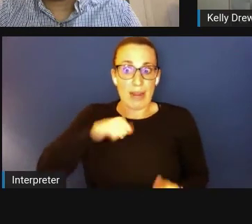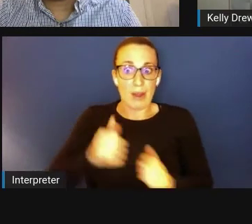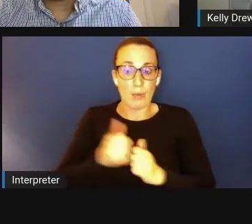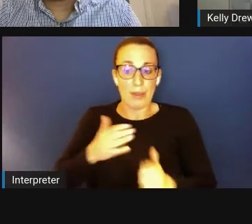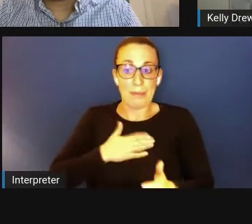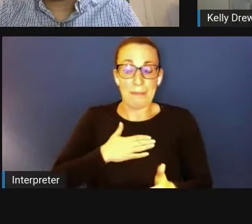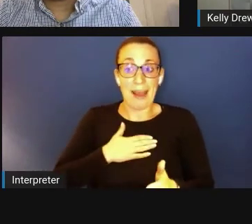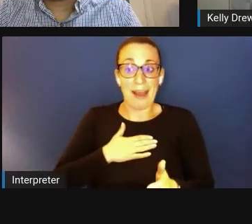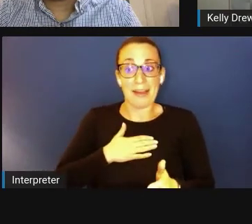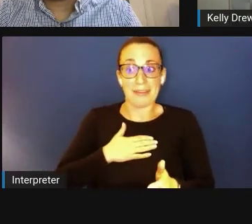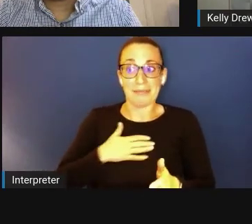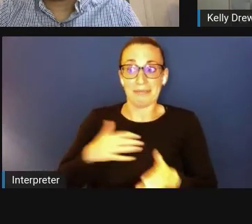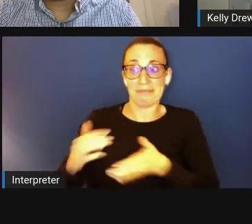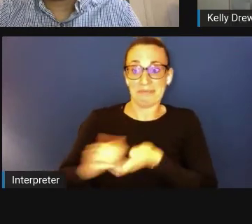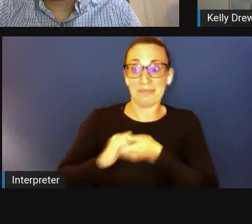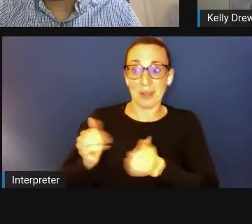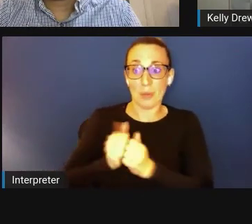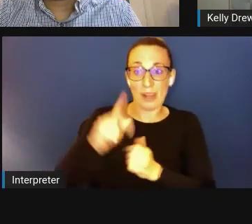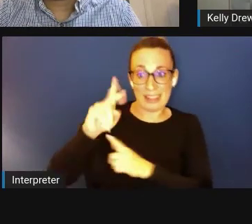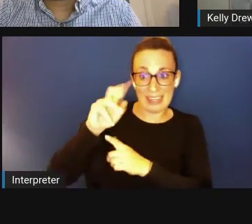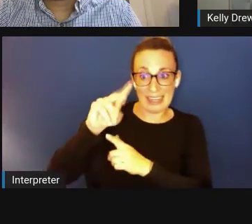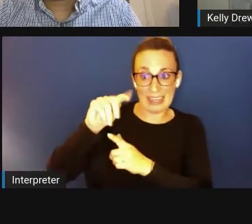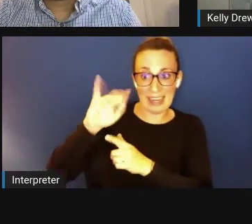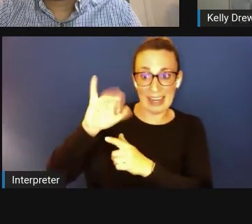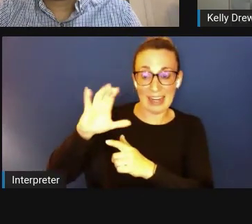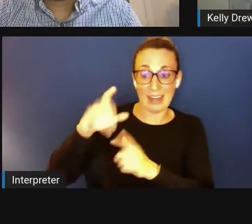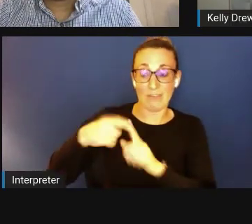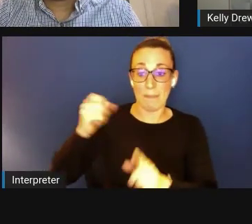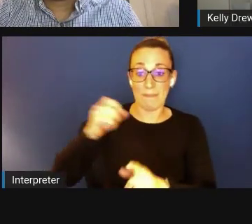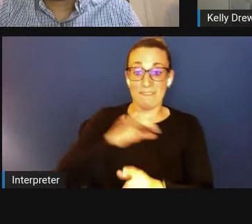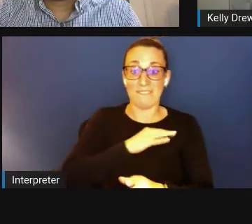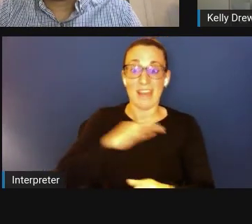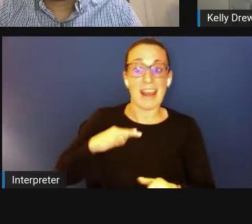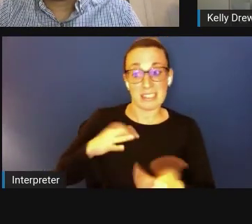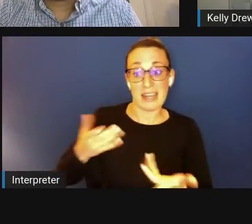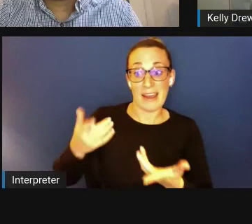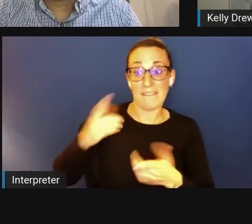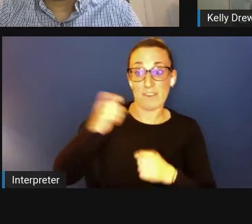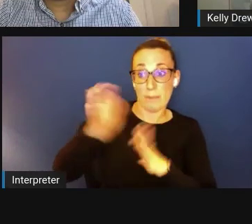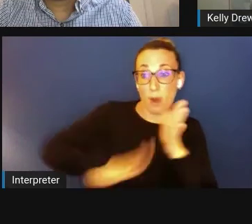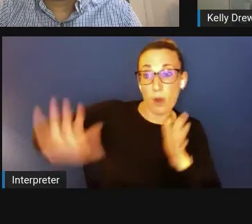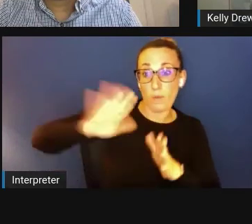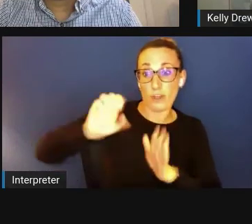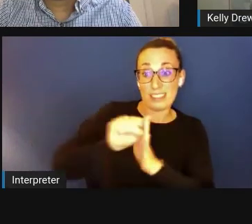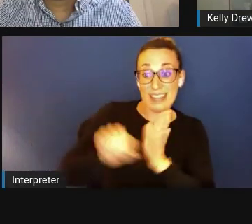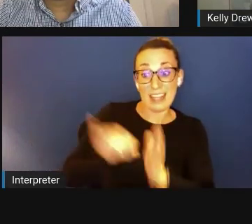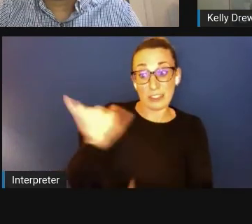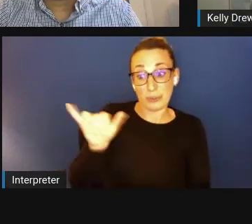engaging faculty, staff and students from across the state as well. They are eligible for that award,